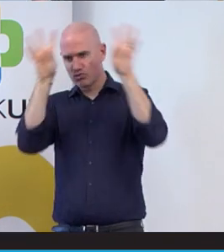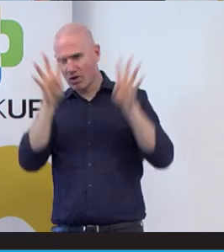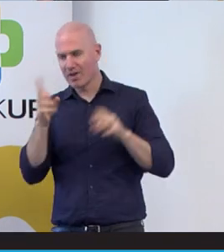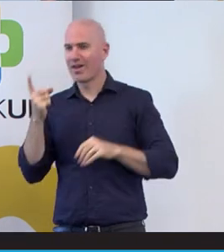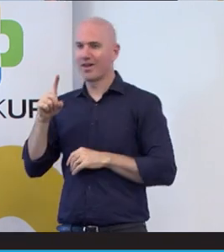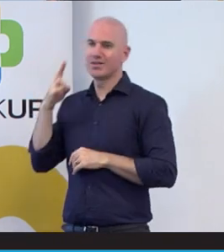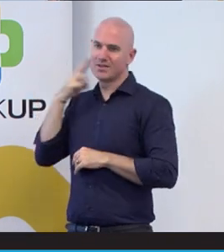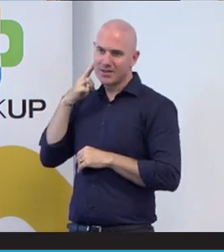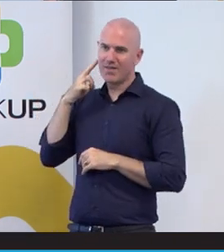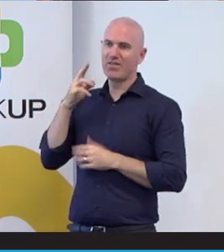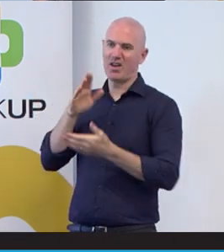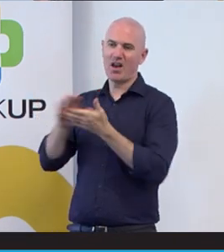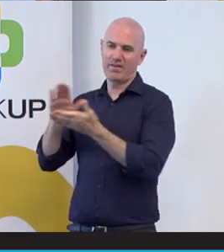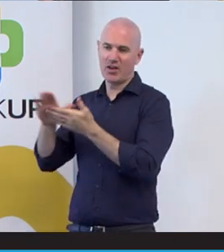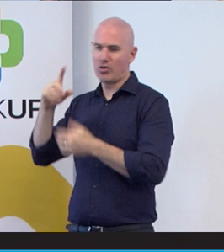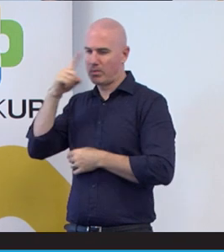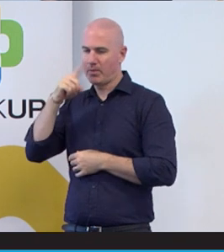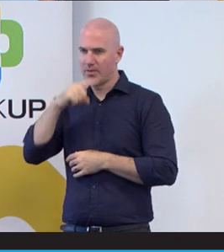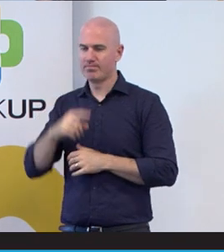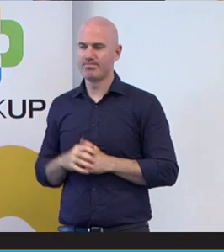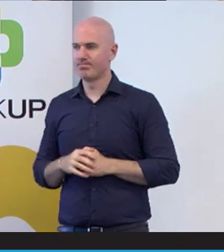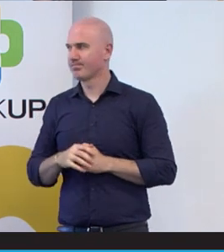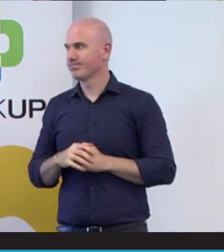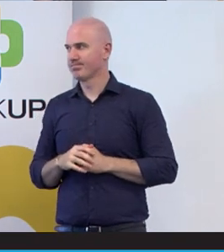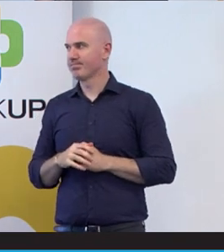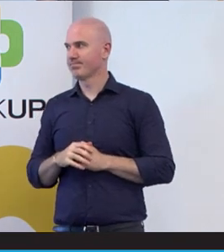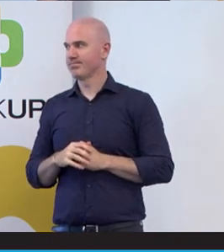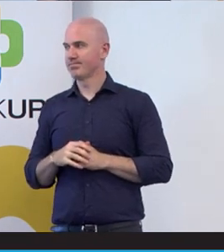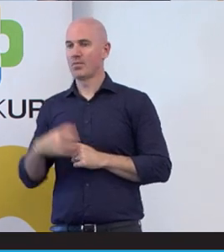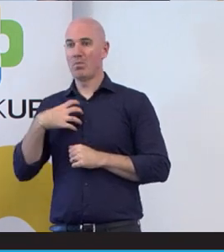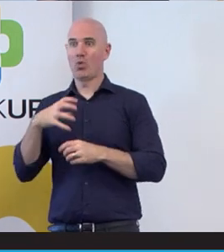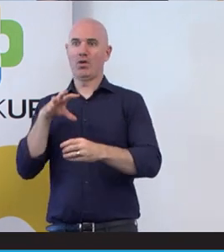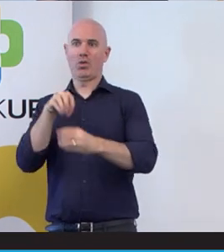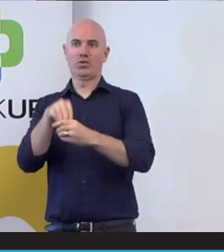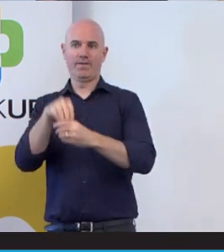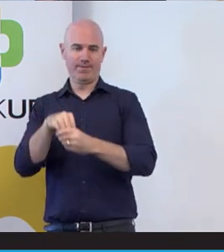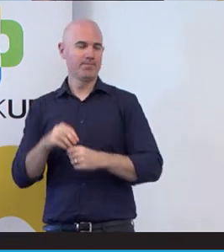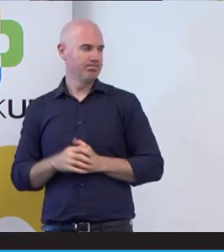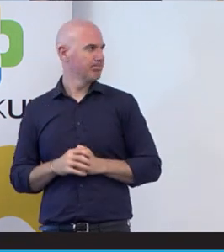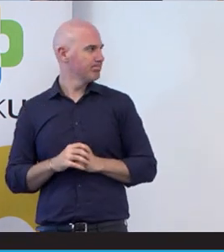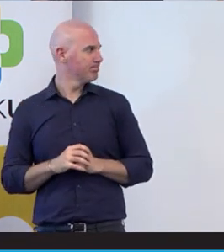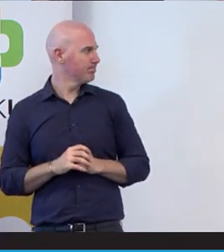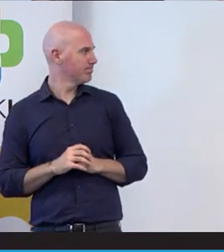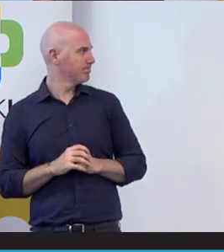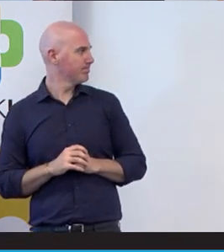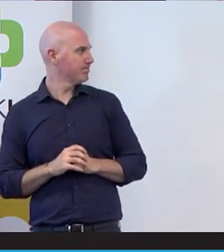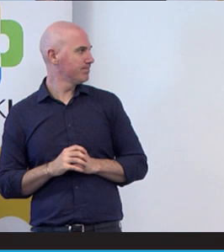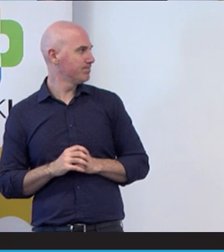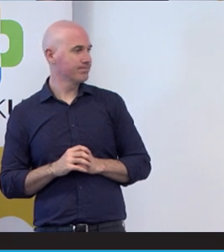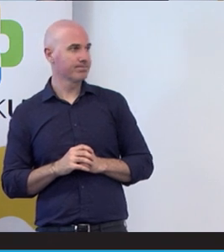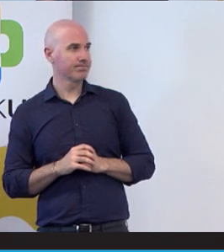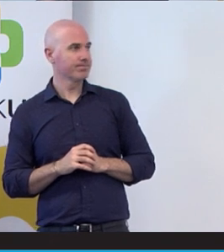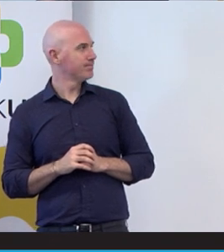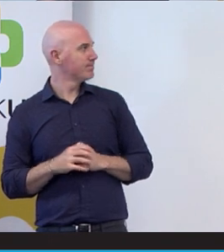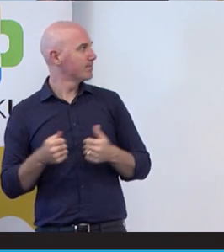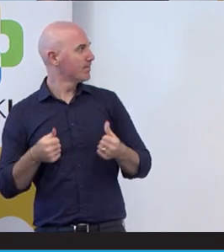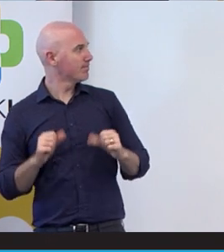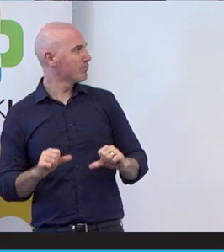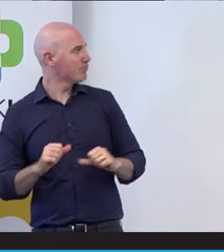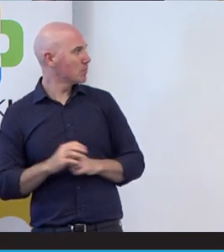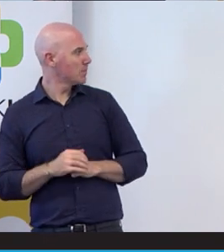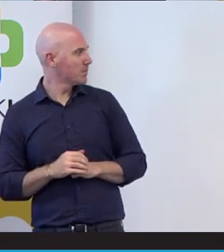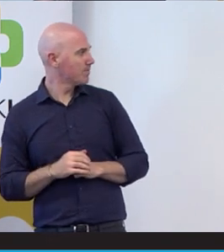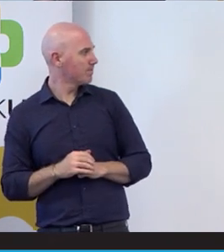Strait Islander and deaf and hard of hearing and more inclusive. So these are my contact details,